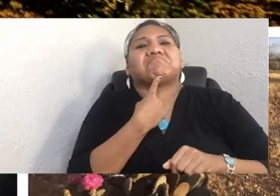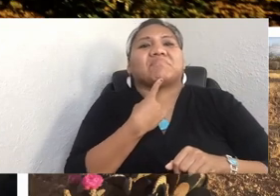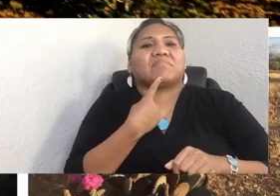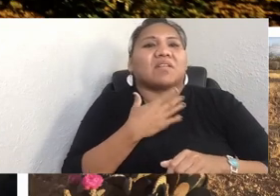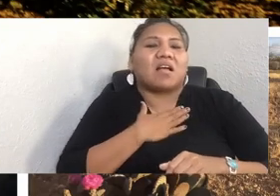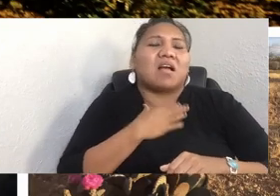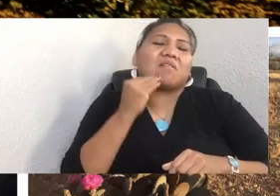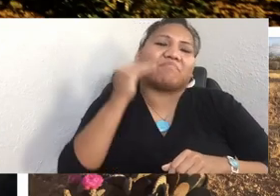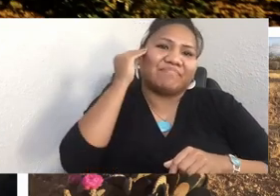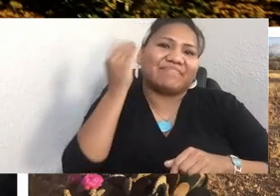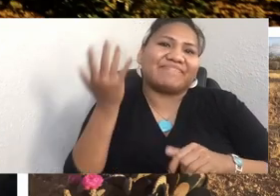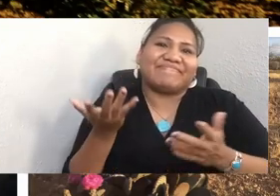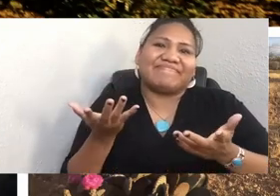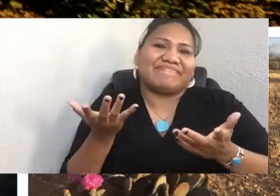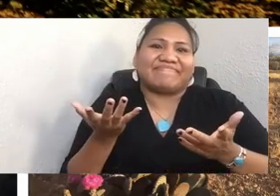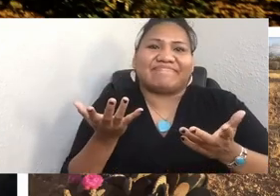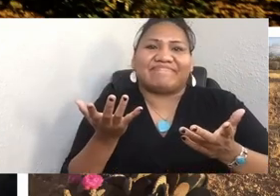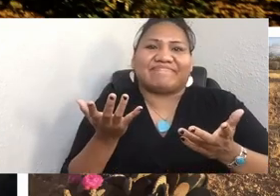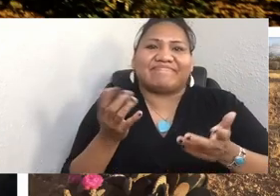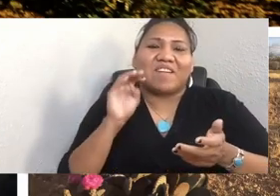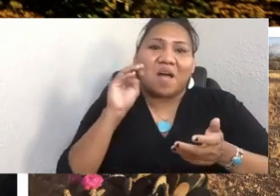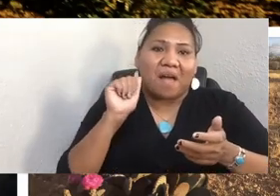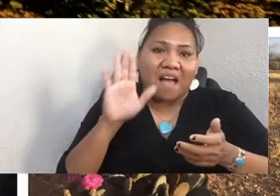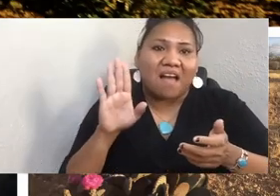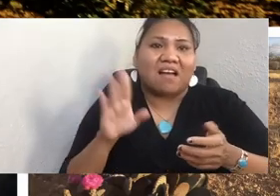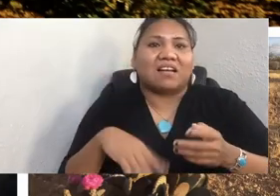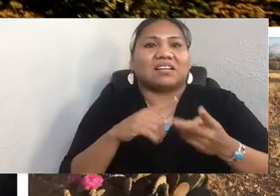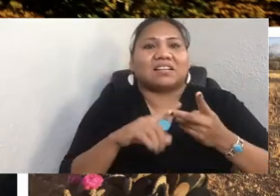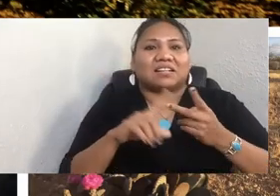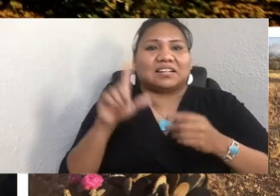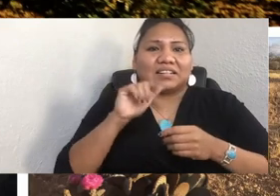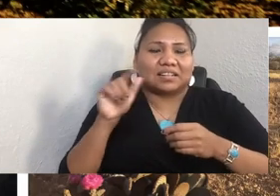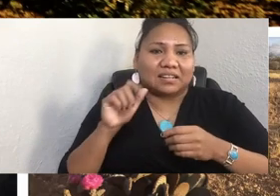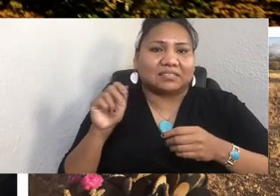Moab, Zion, the Bonneville Salt Flats.